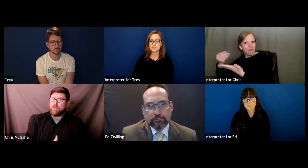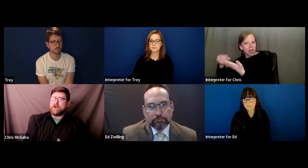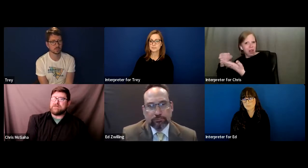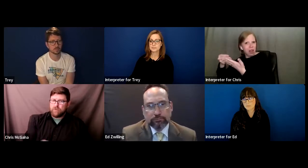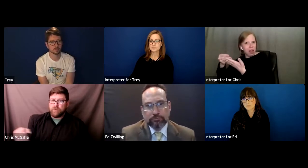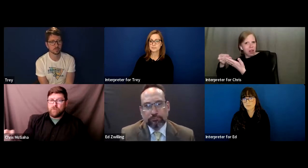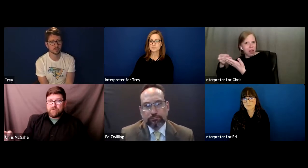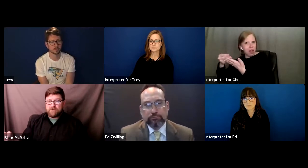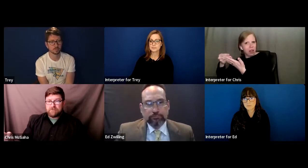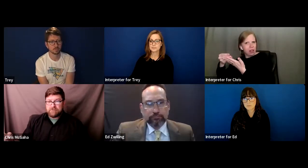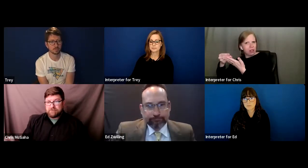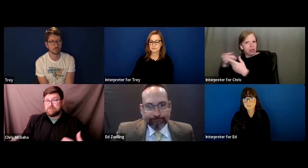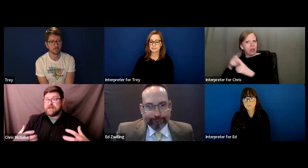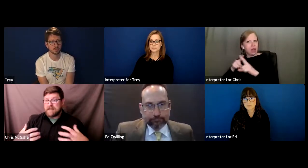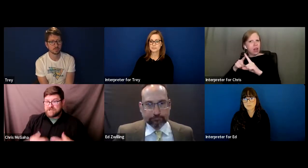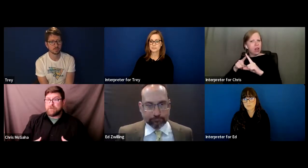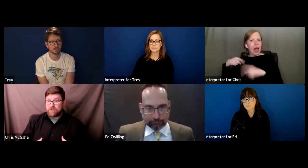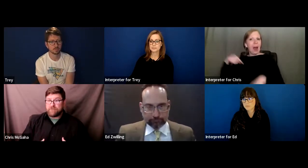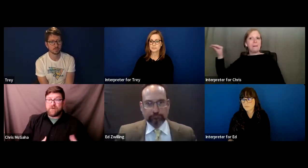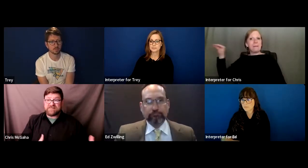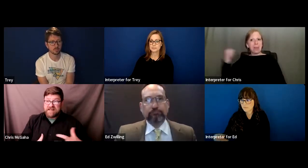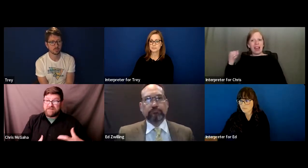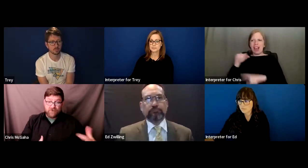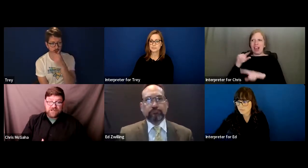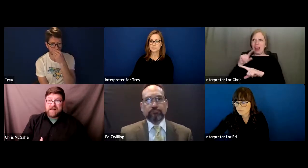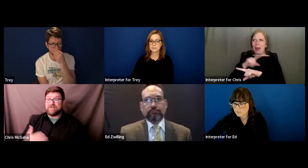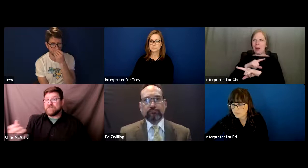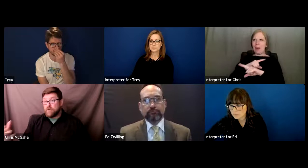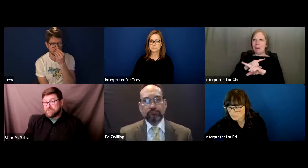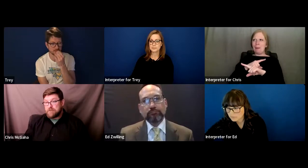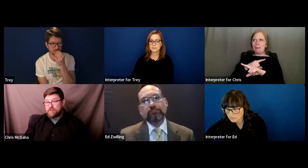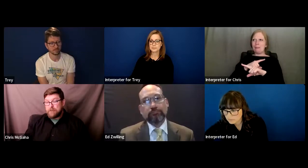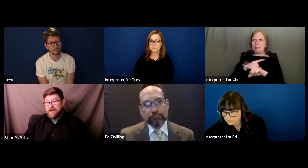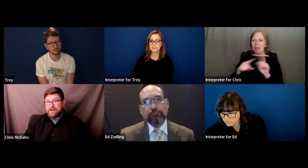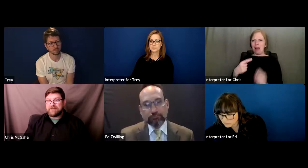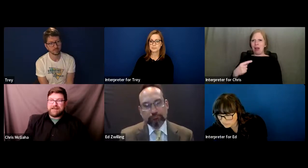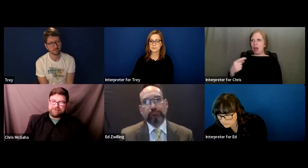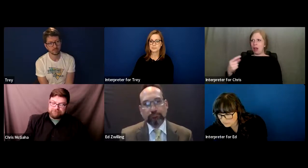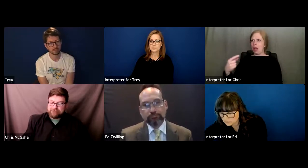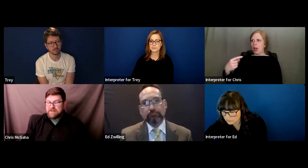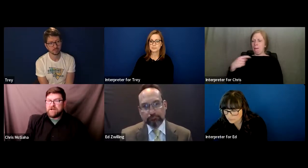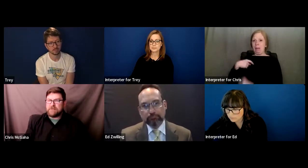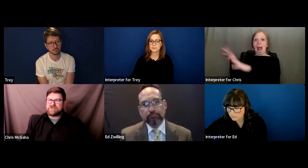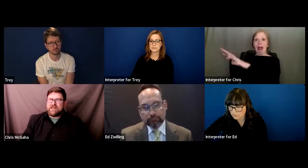wanting to pull an interpreter in a setting for a child to go interpret for a parent and